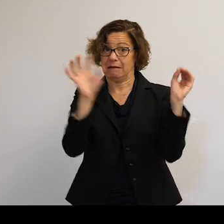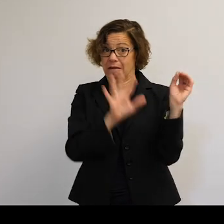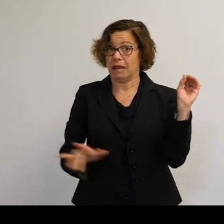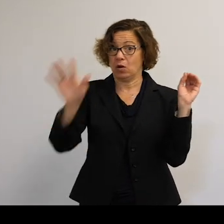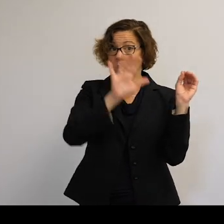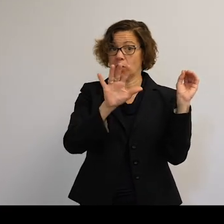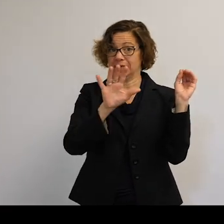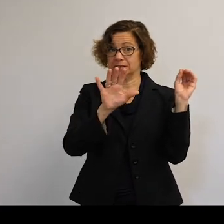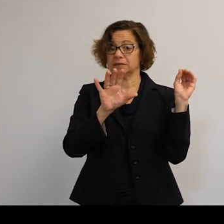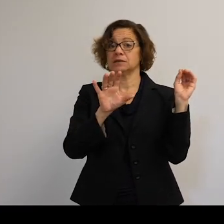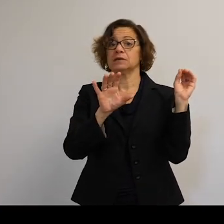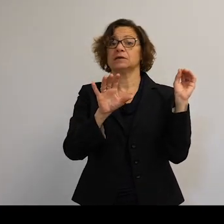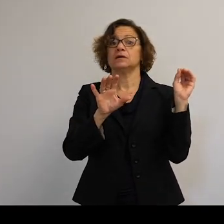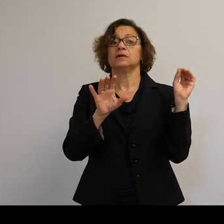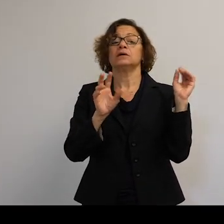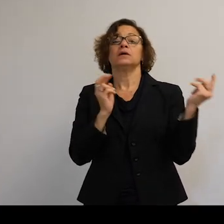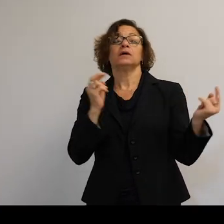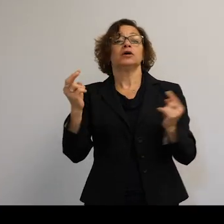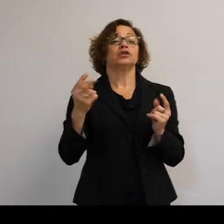And if we change our view to following the International